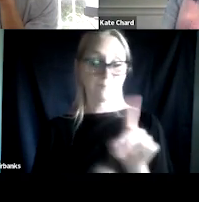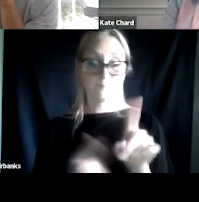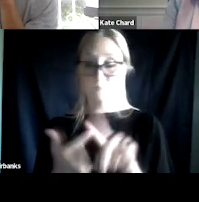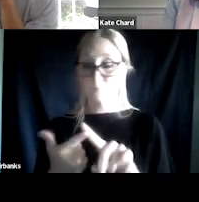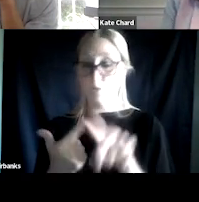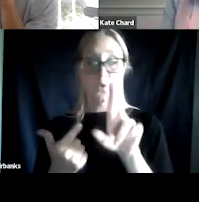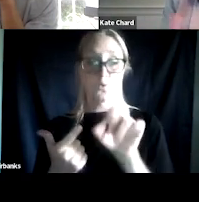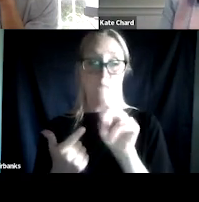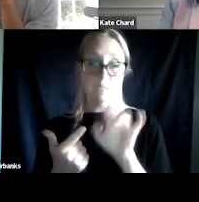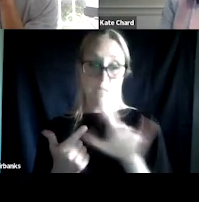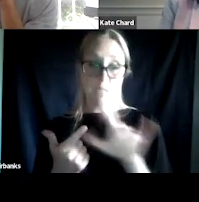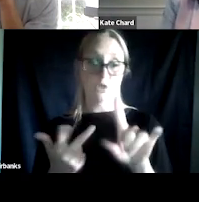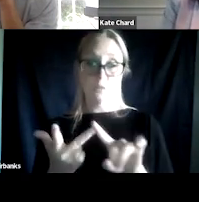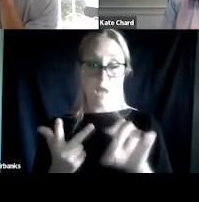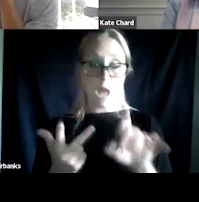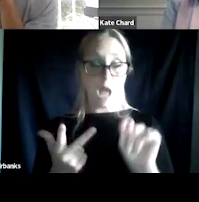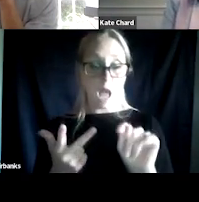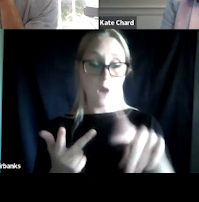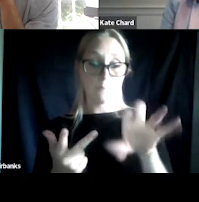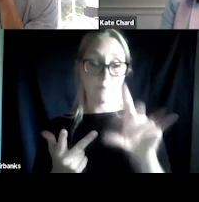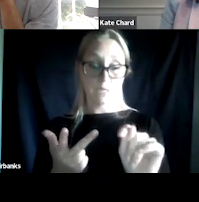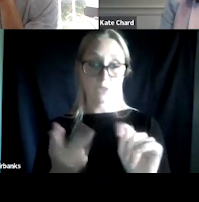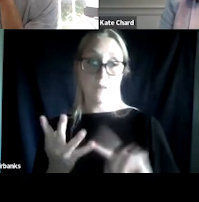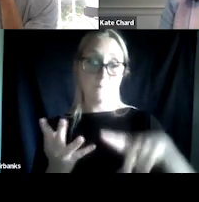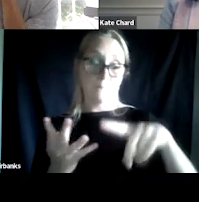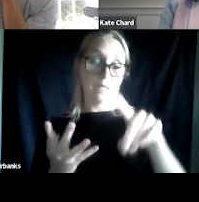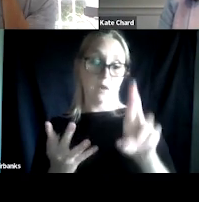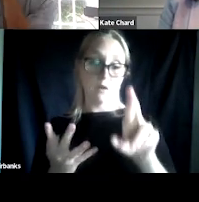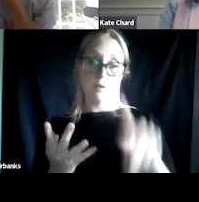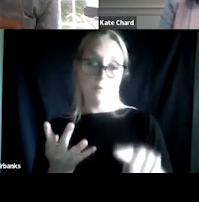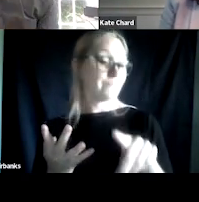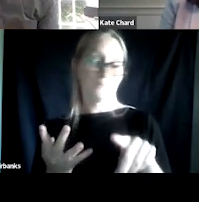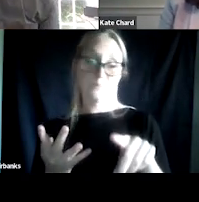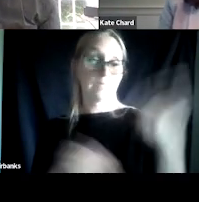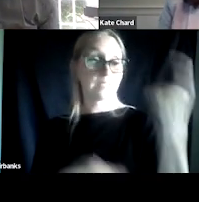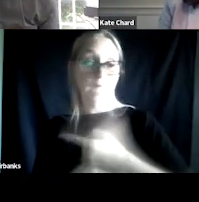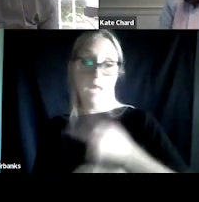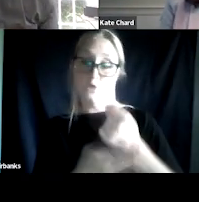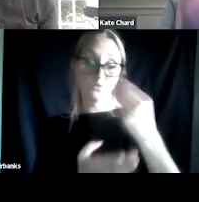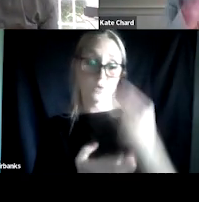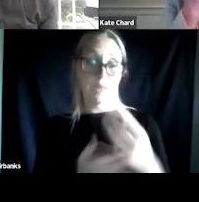PRP, day treatment type program to help them. And then instead of punishing people for relapses